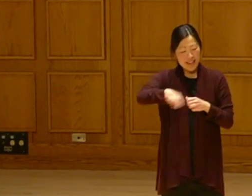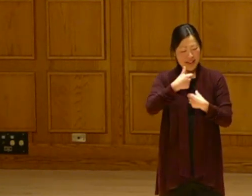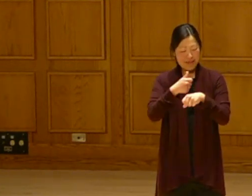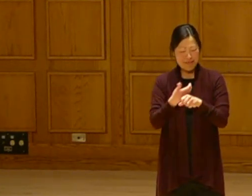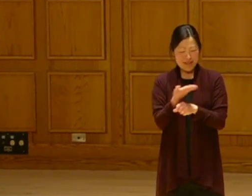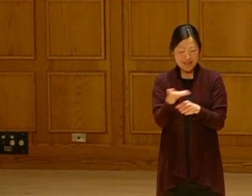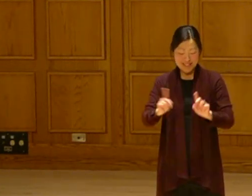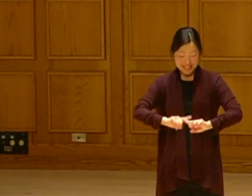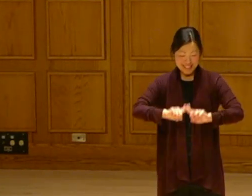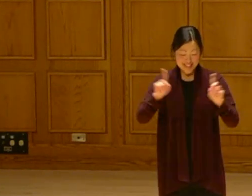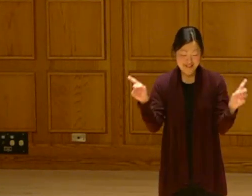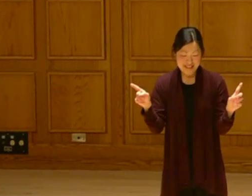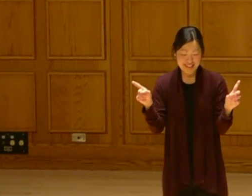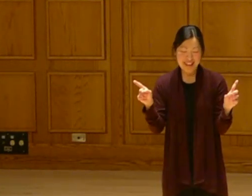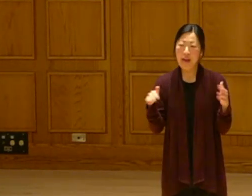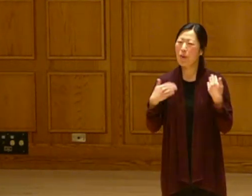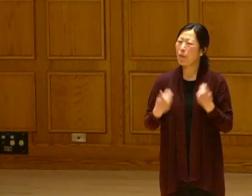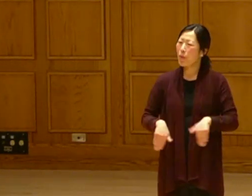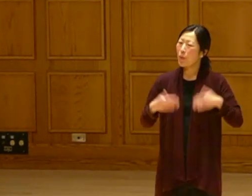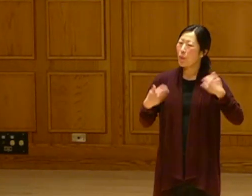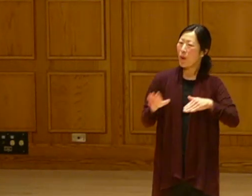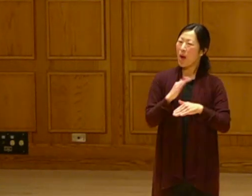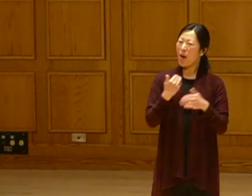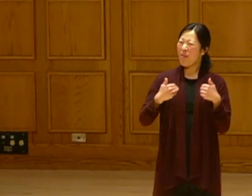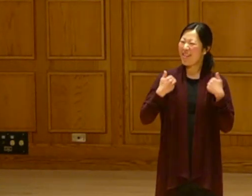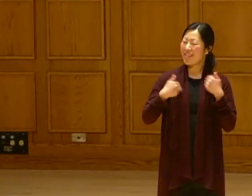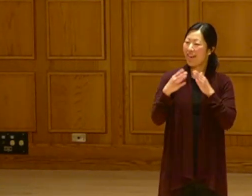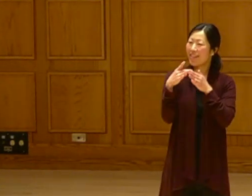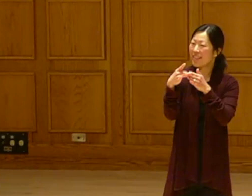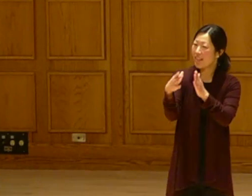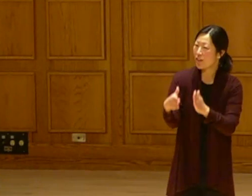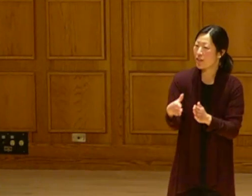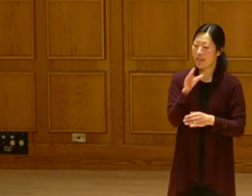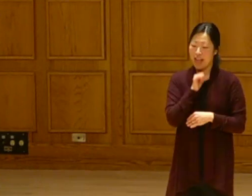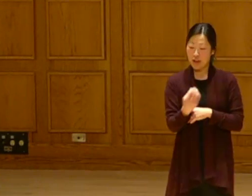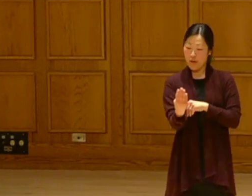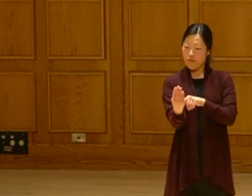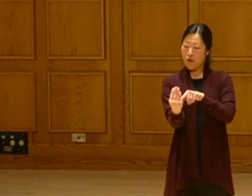It is incredible to hear our young leaders at the age of 14 have